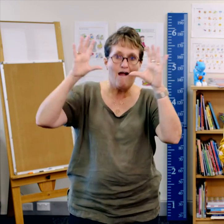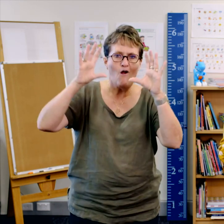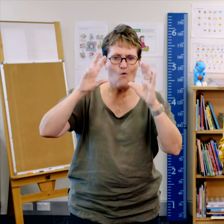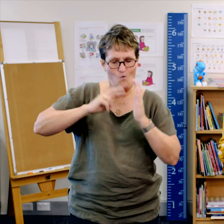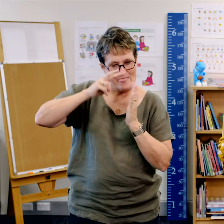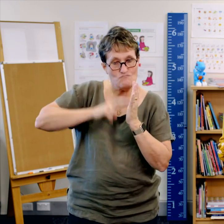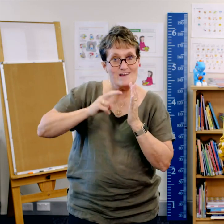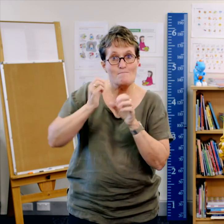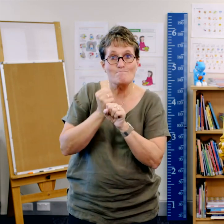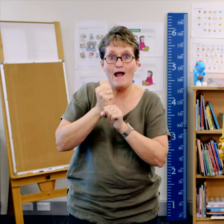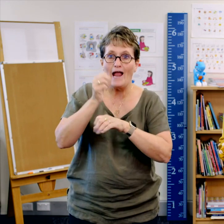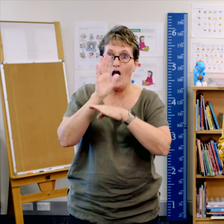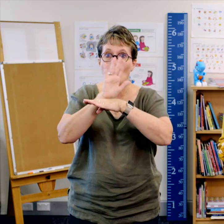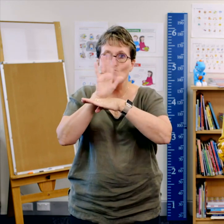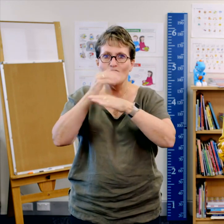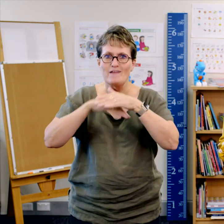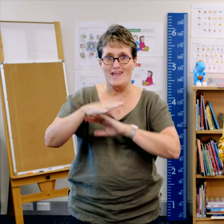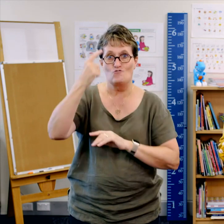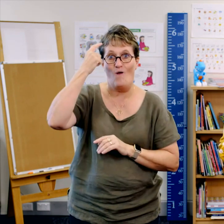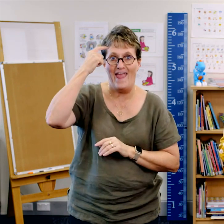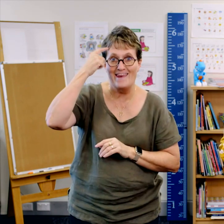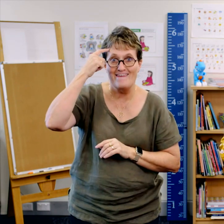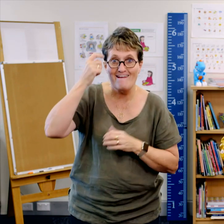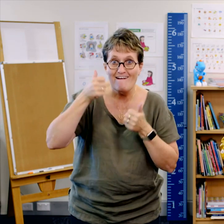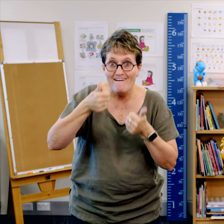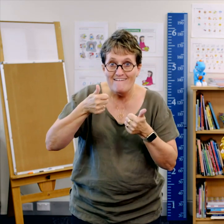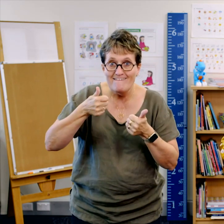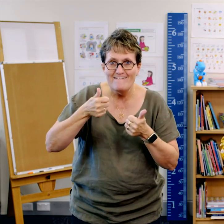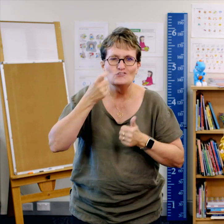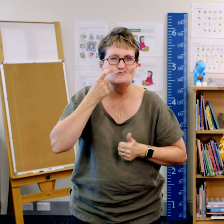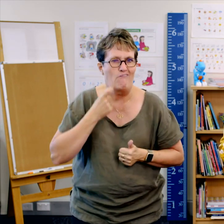by creating a movie in your head.